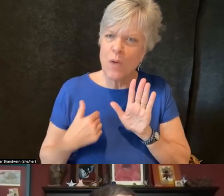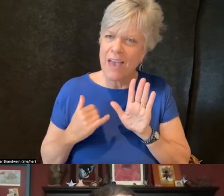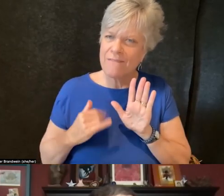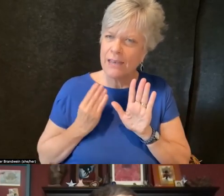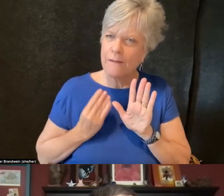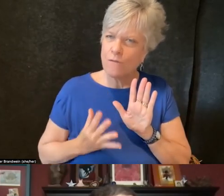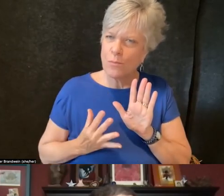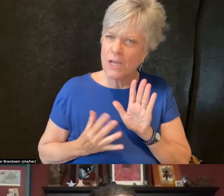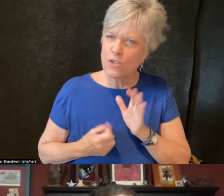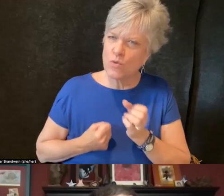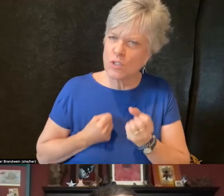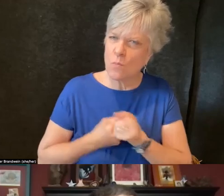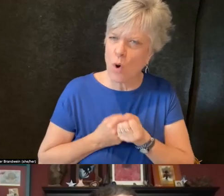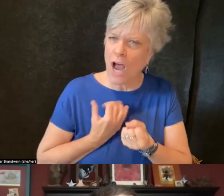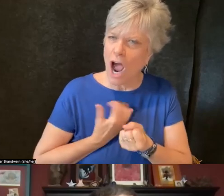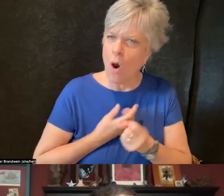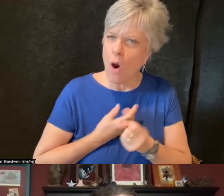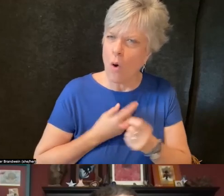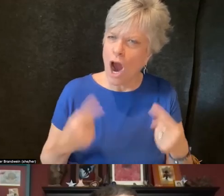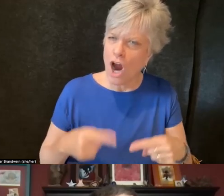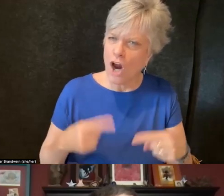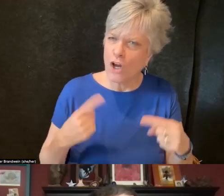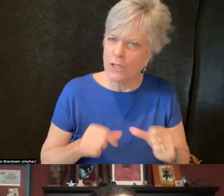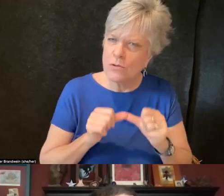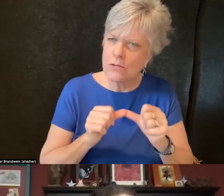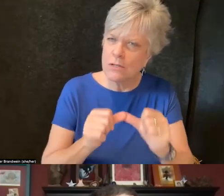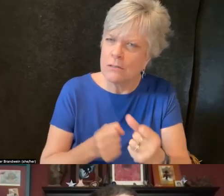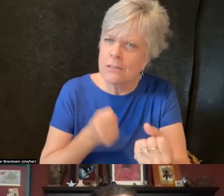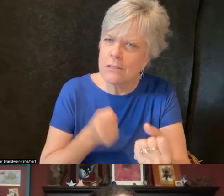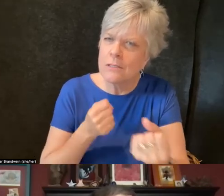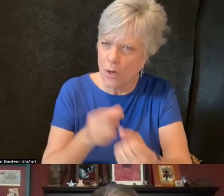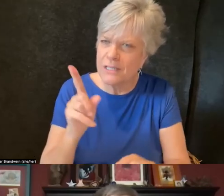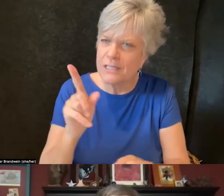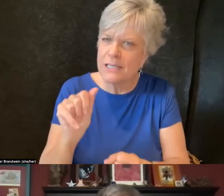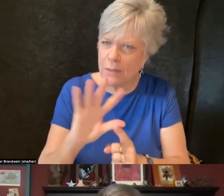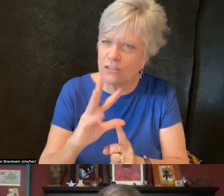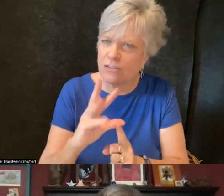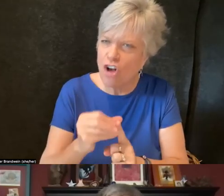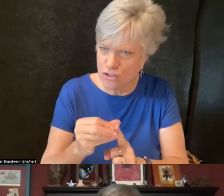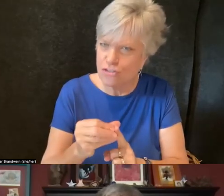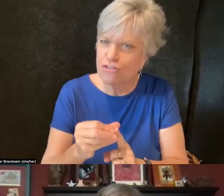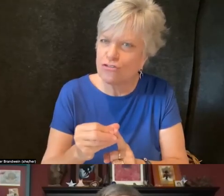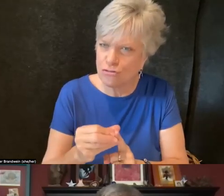to continue to push and discuss and share why disability culture,